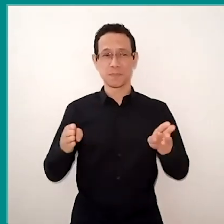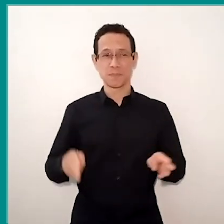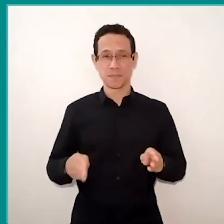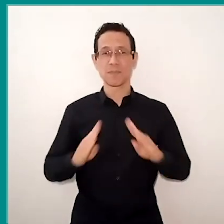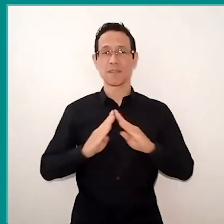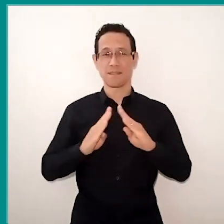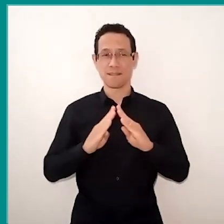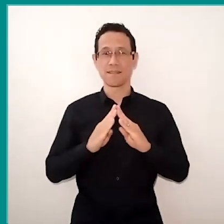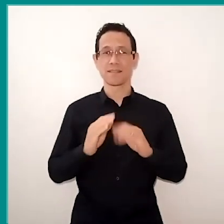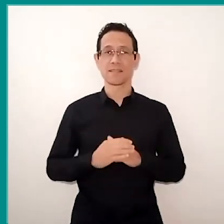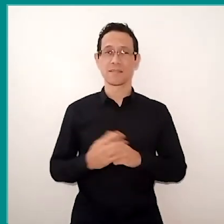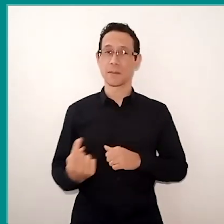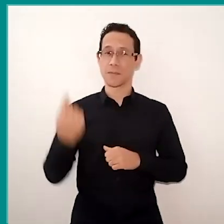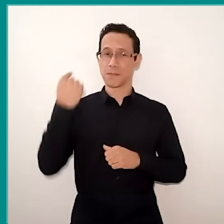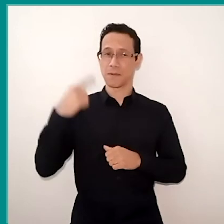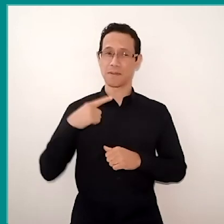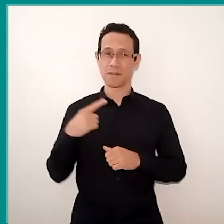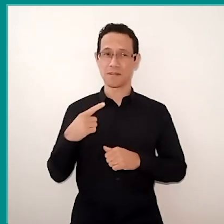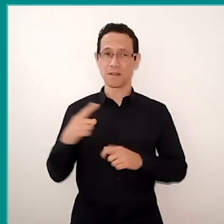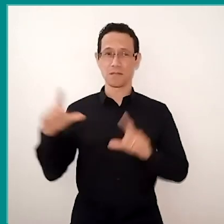Basically, with two works of art,